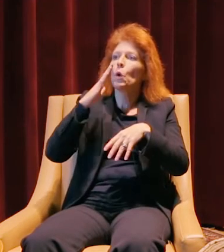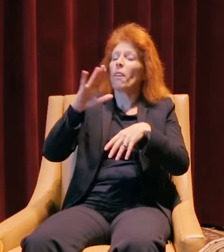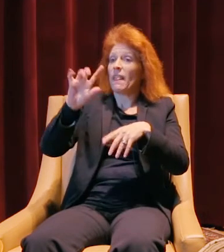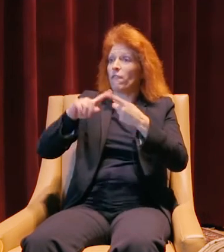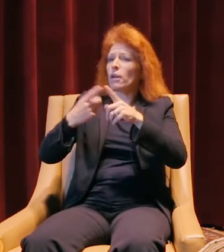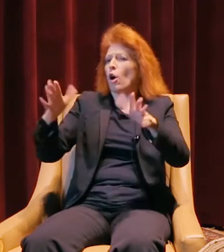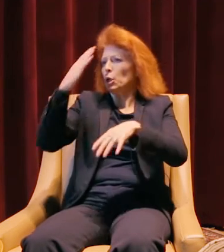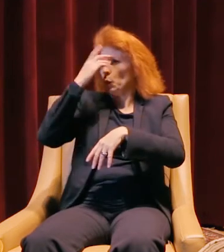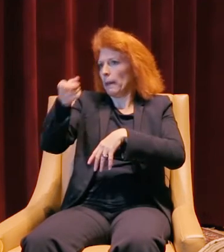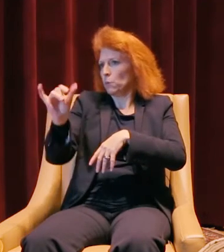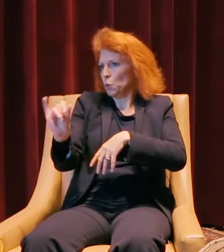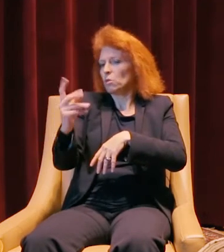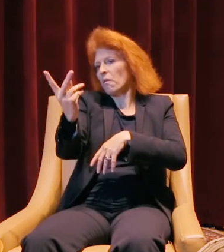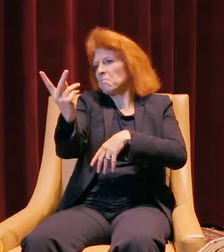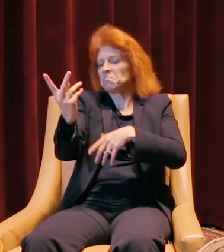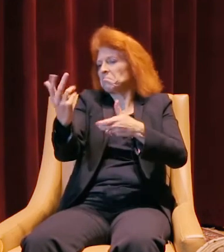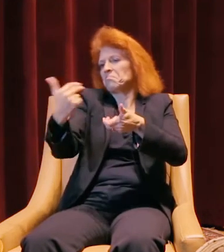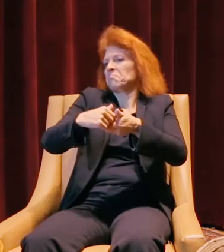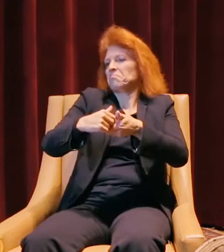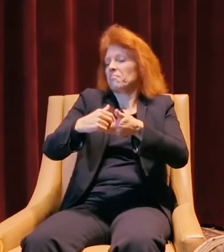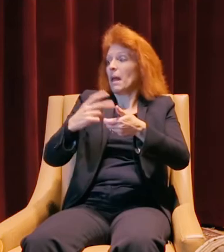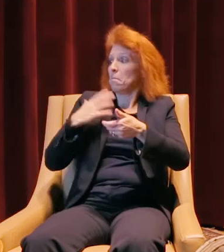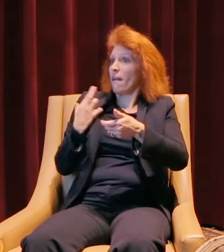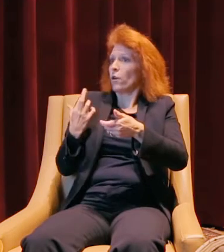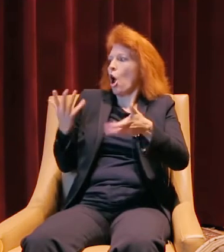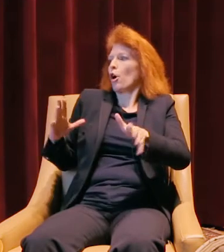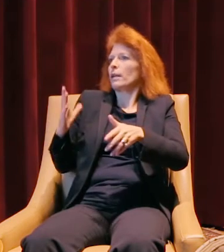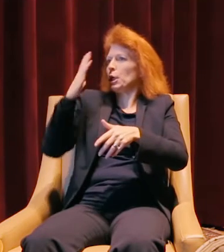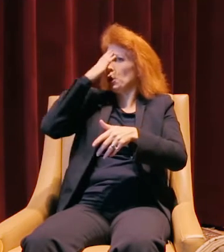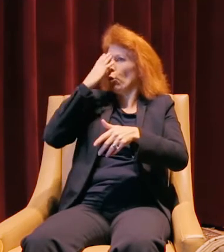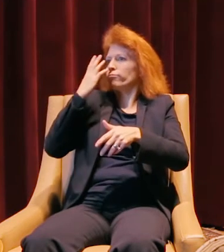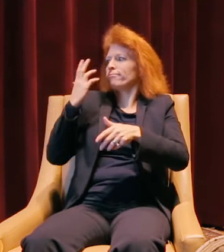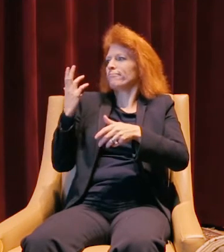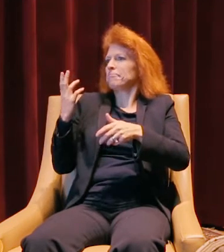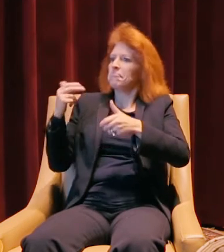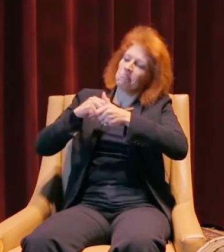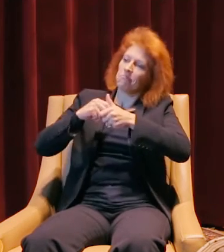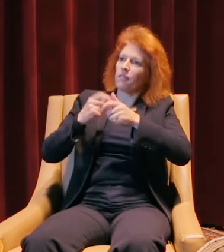that was helping him out. I had already known my friend from college, so we all came together,